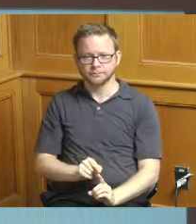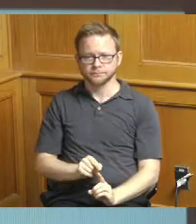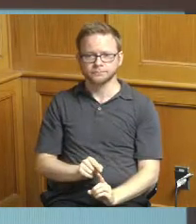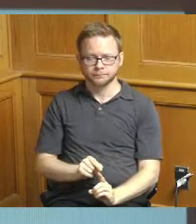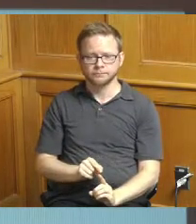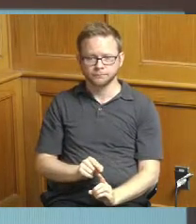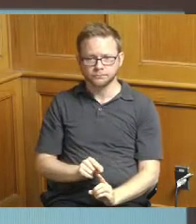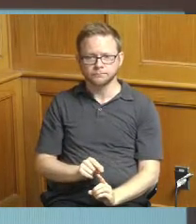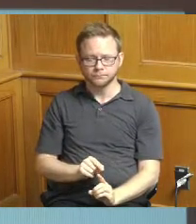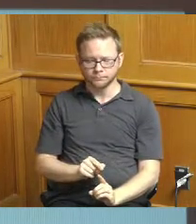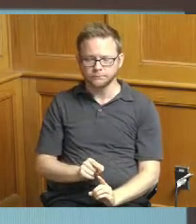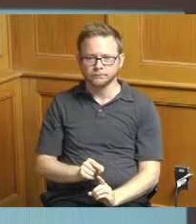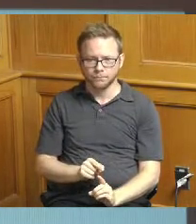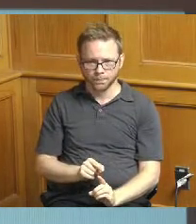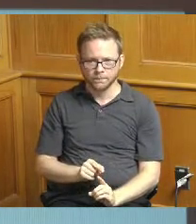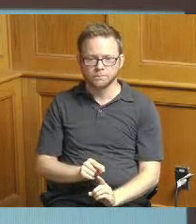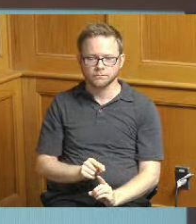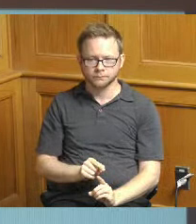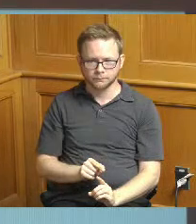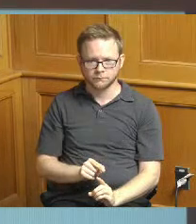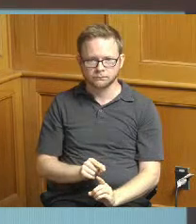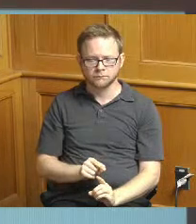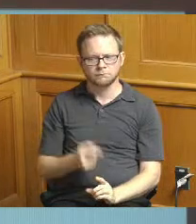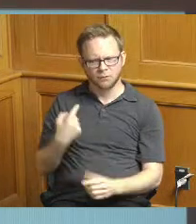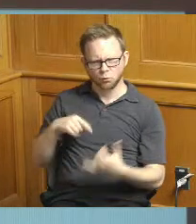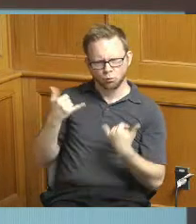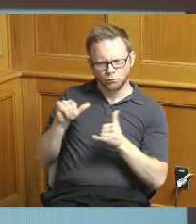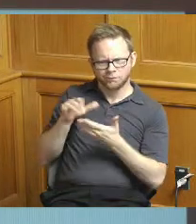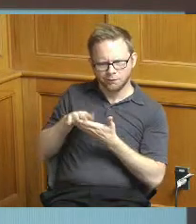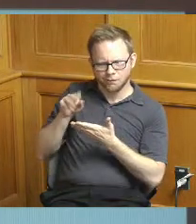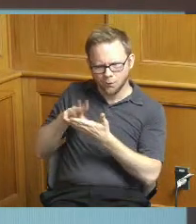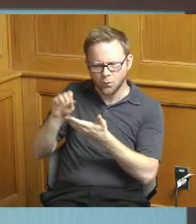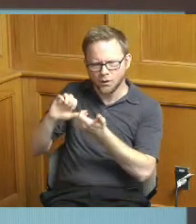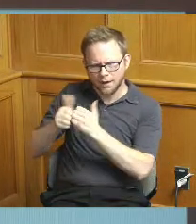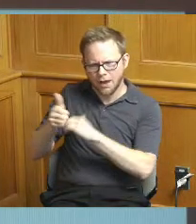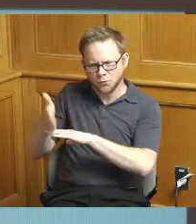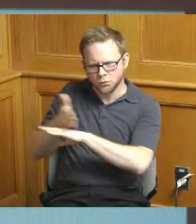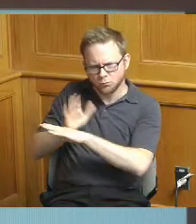we as we continue to learn about our own process that they need to be adjusted a little bit so